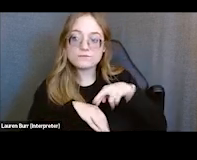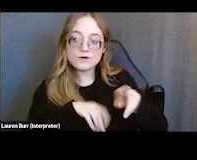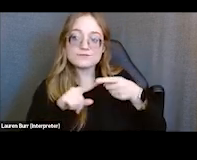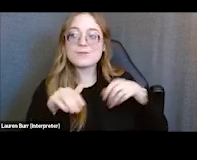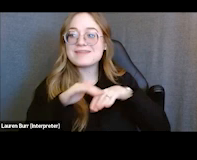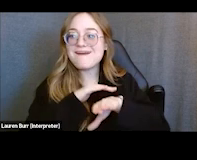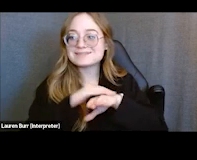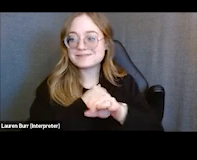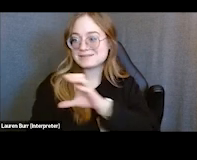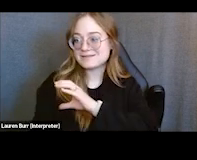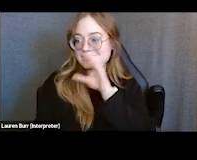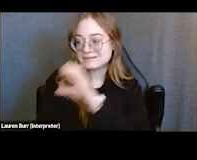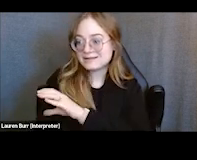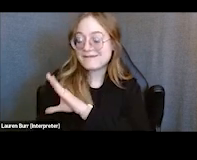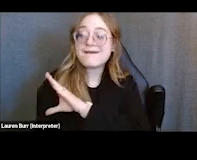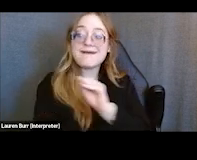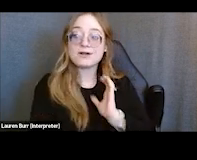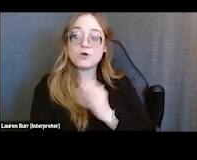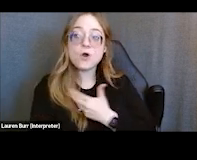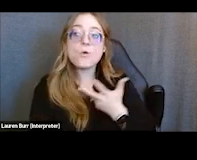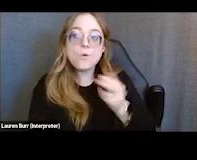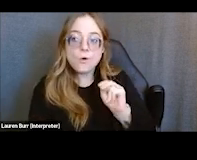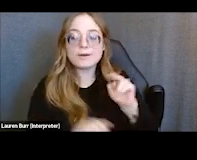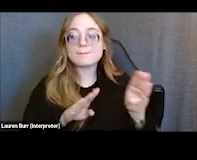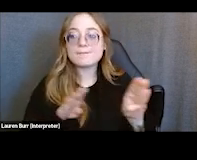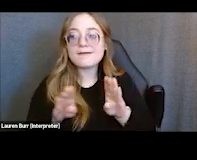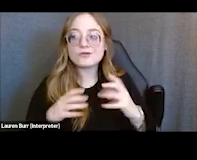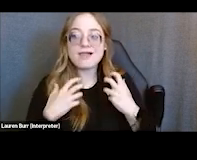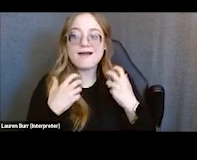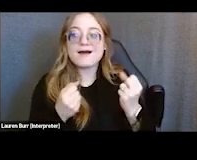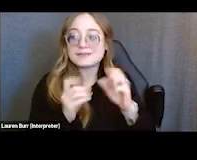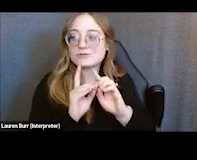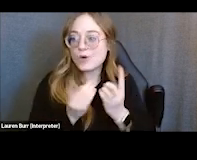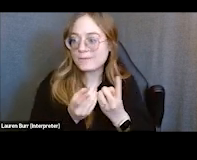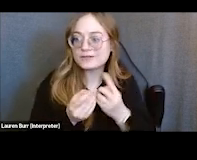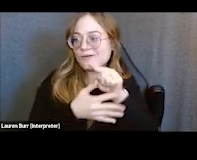as well as our own behavioral health department. So that's just a couple ways that, you know,